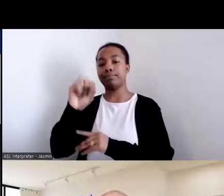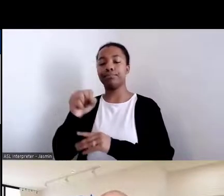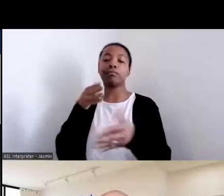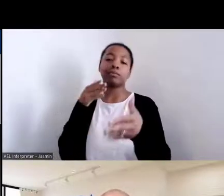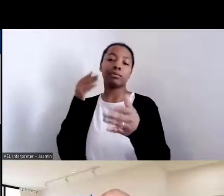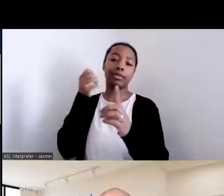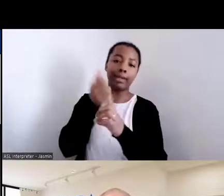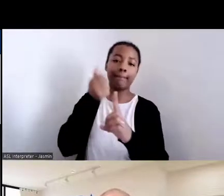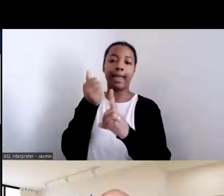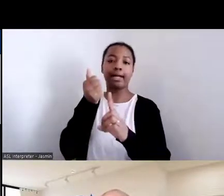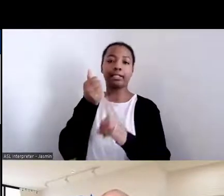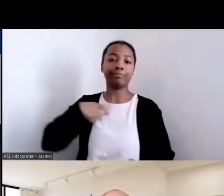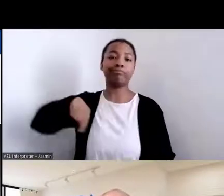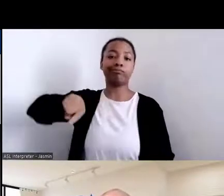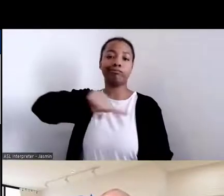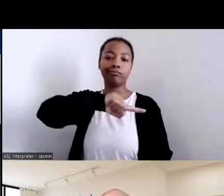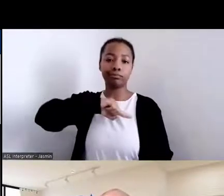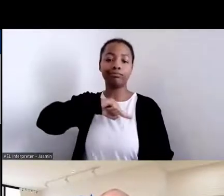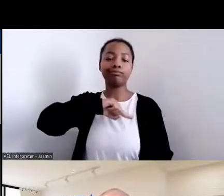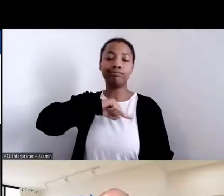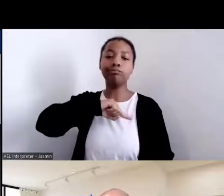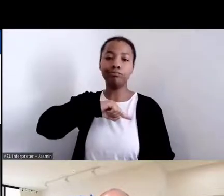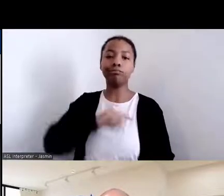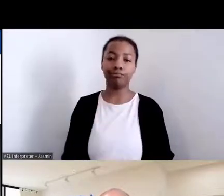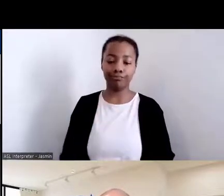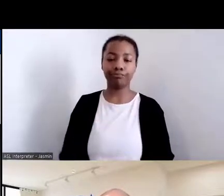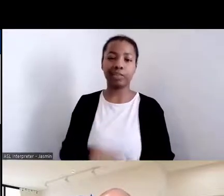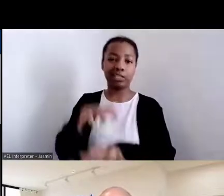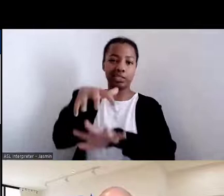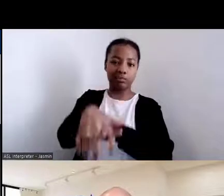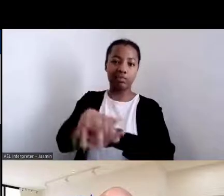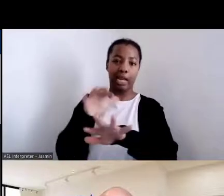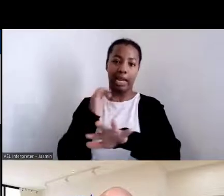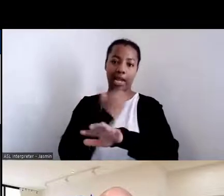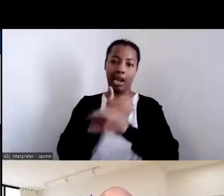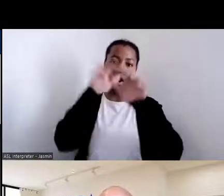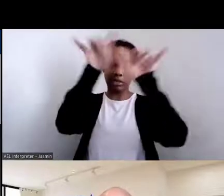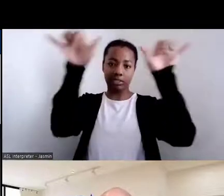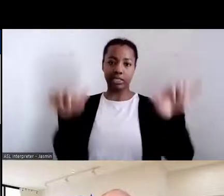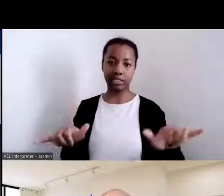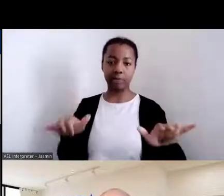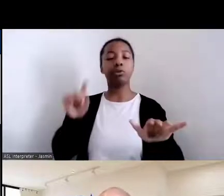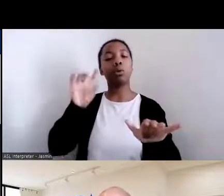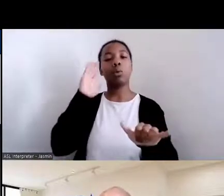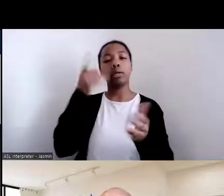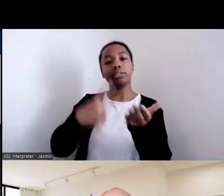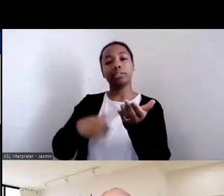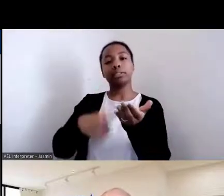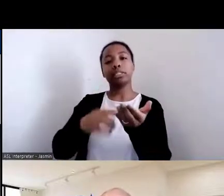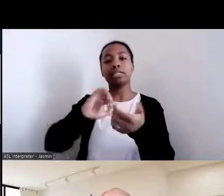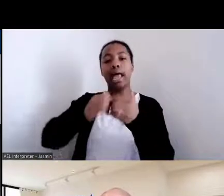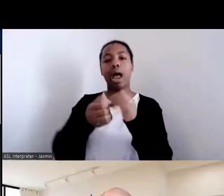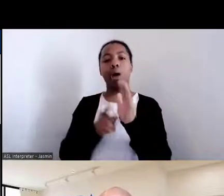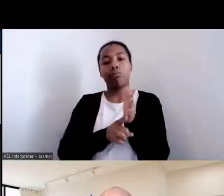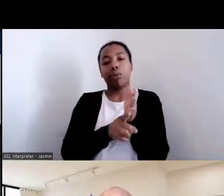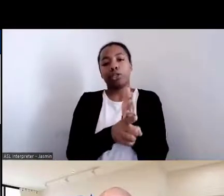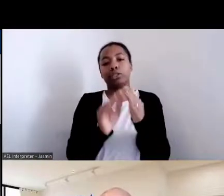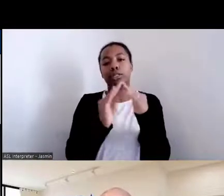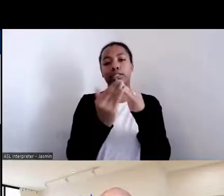Each will also elevate how historically excluded and otherwise marginalized communities lean into difficulties to build deep resilience, create